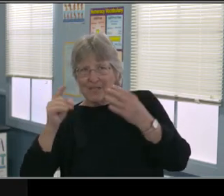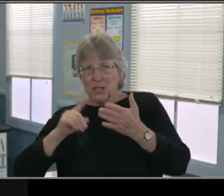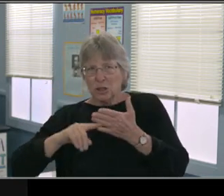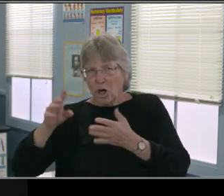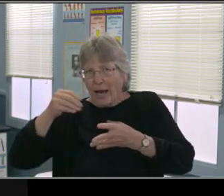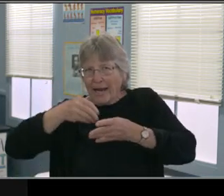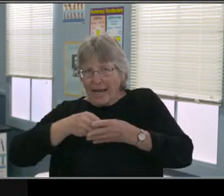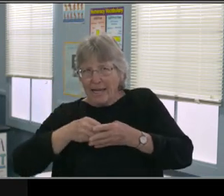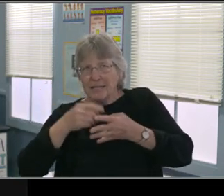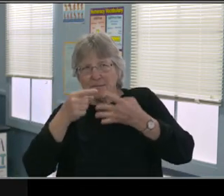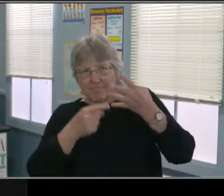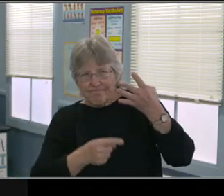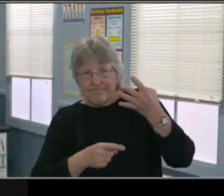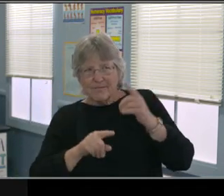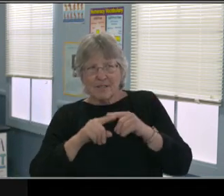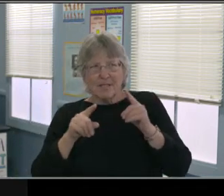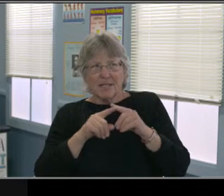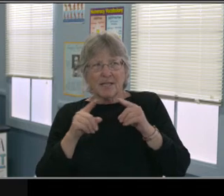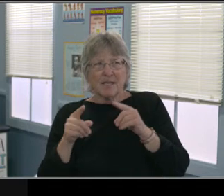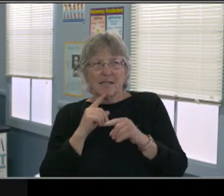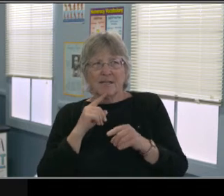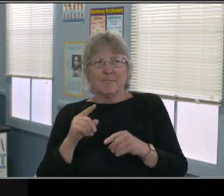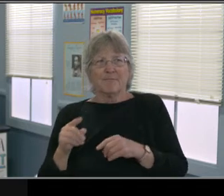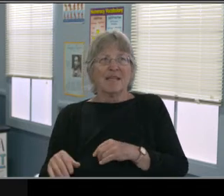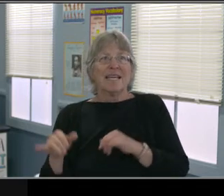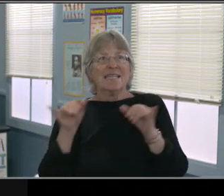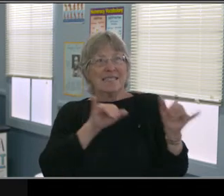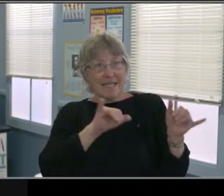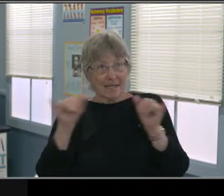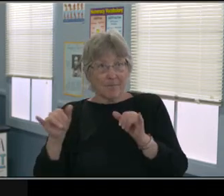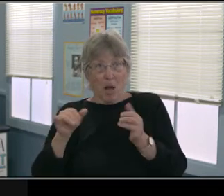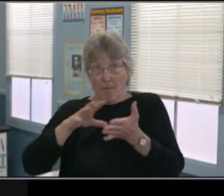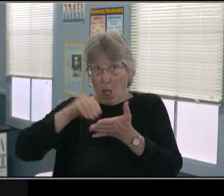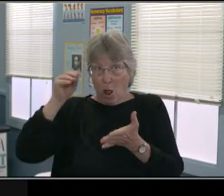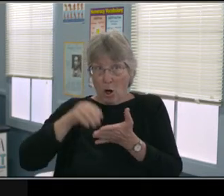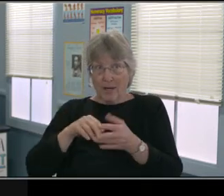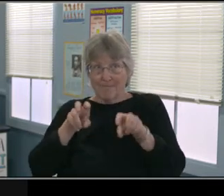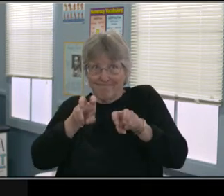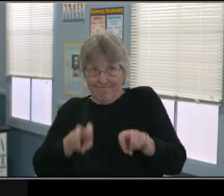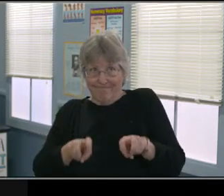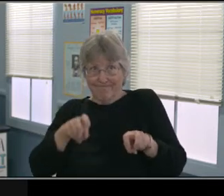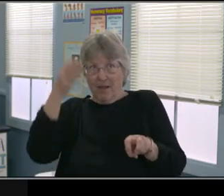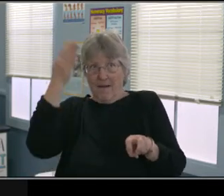okay those are the five main topics that we're gonna talk about in this plan.